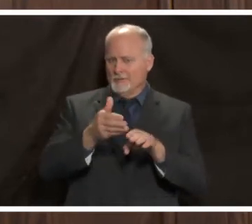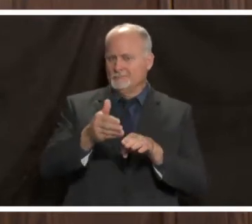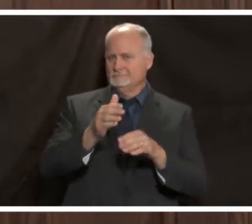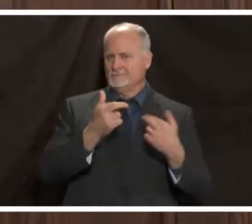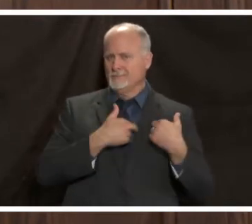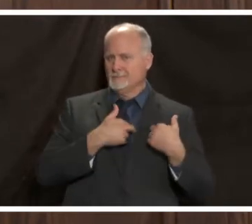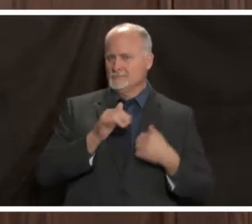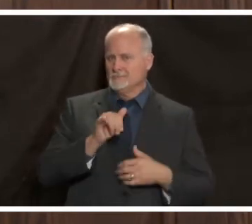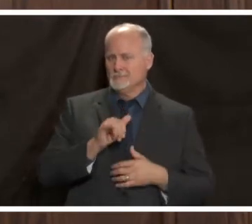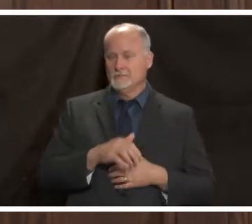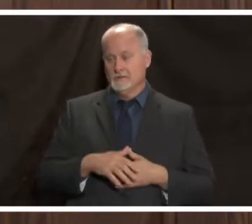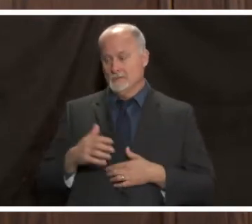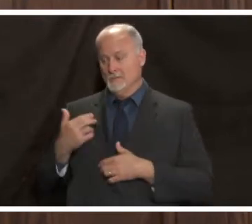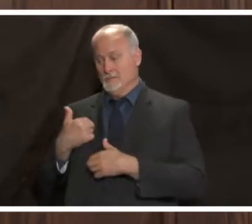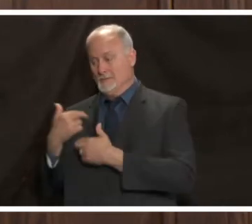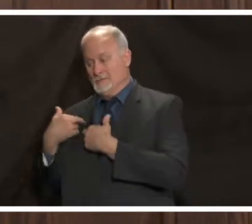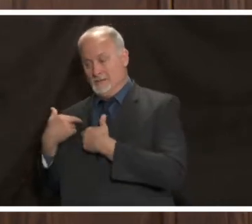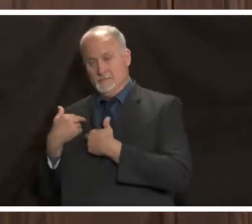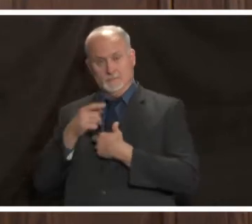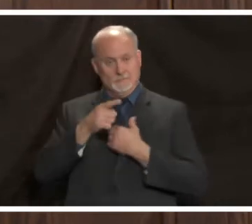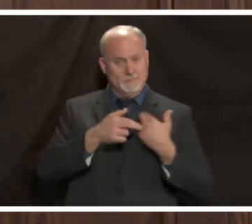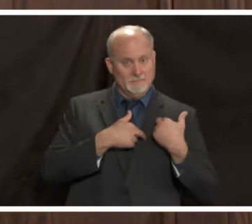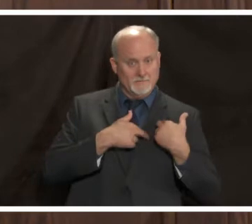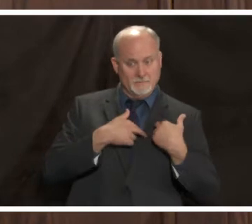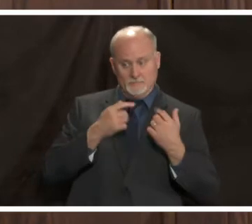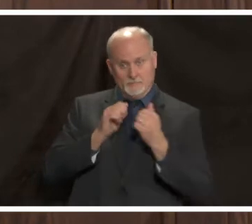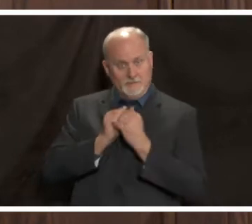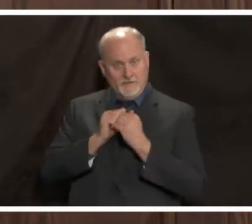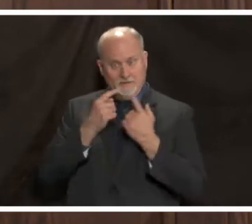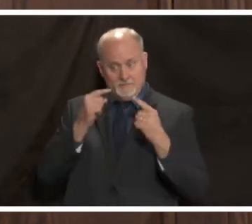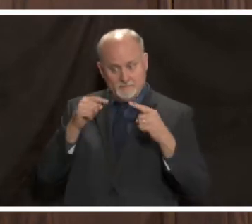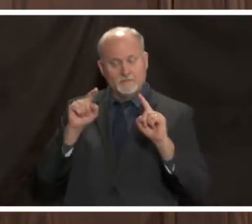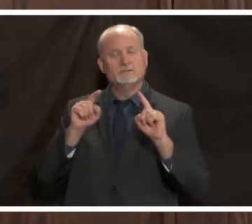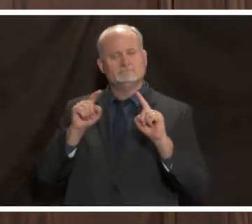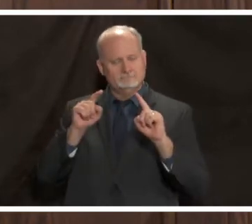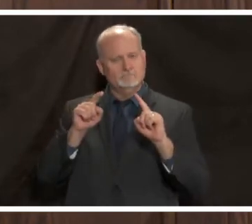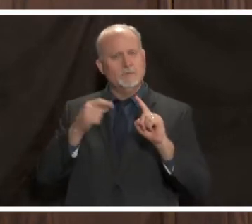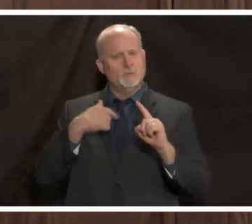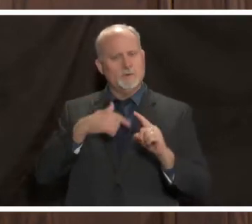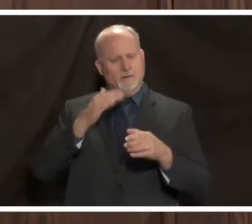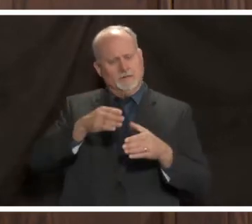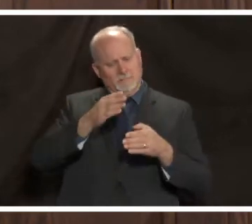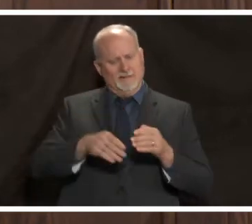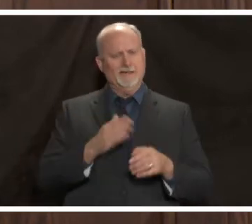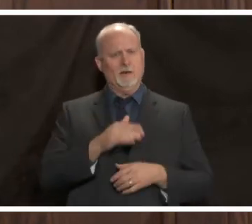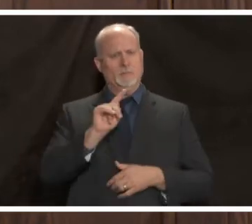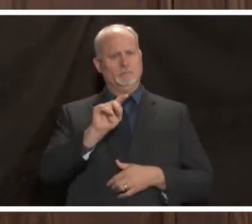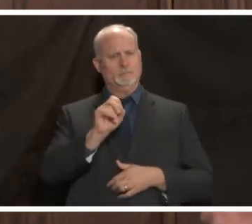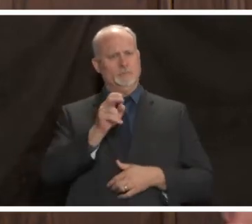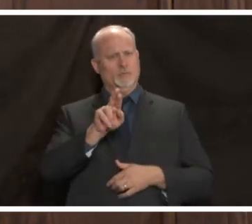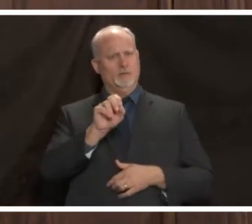and if we do this together we will successfully complete our tour of duty and we can move on to